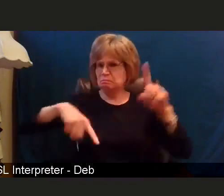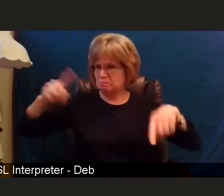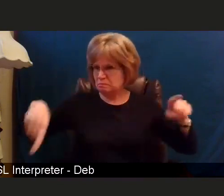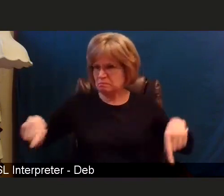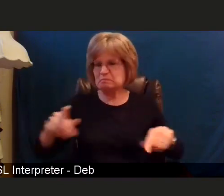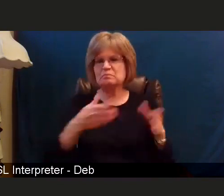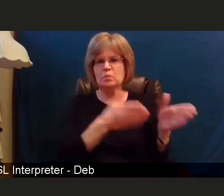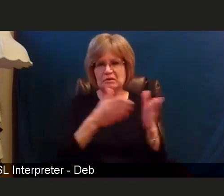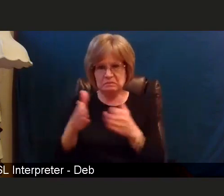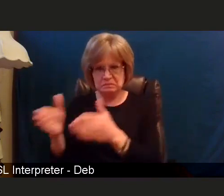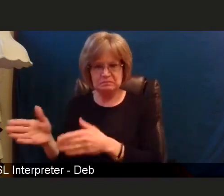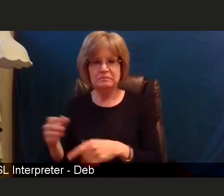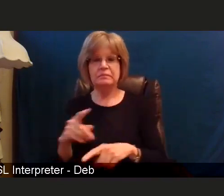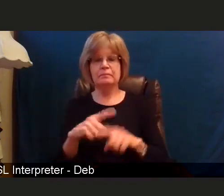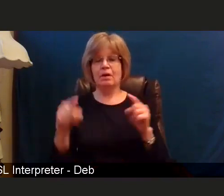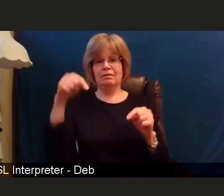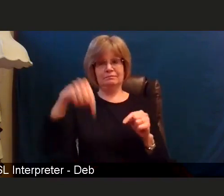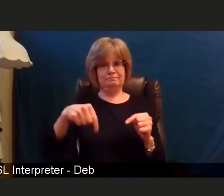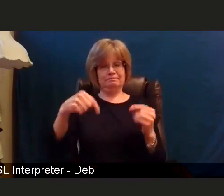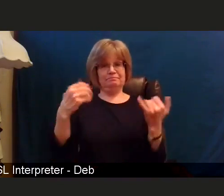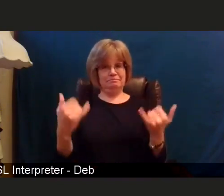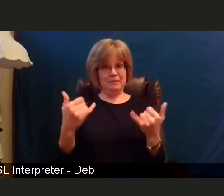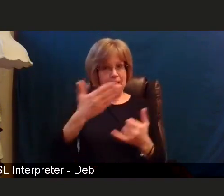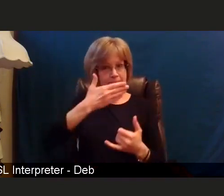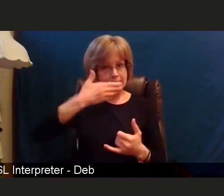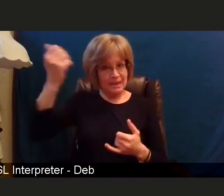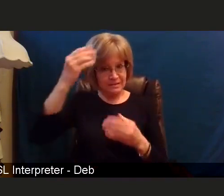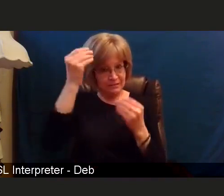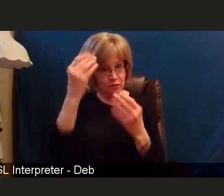this is the best information that we can get to you,